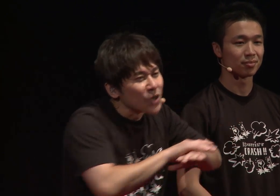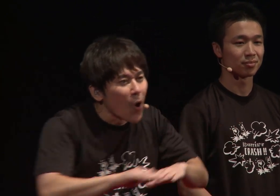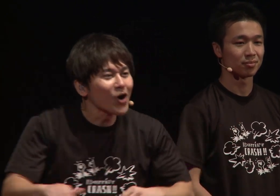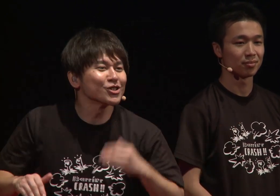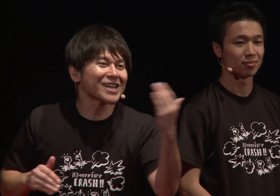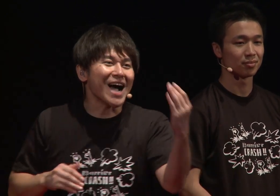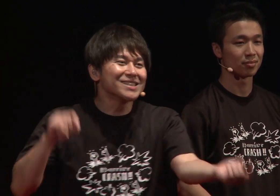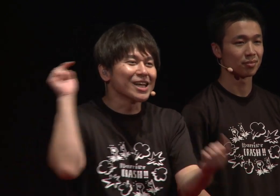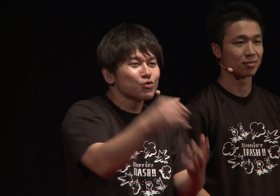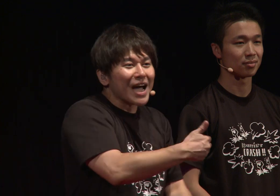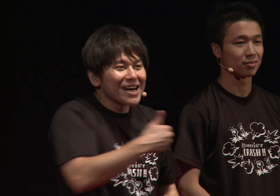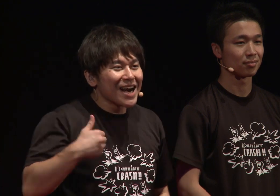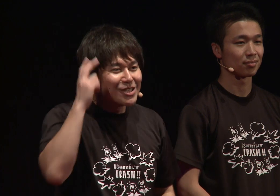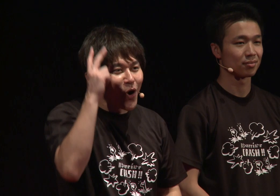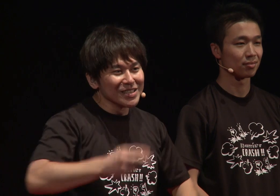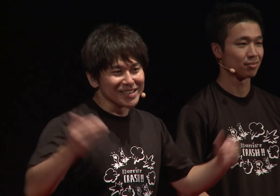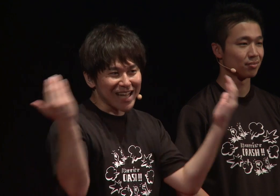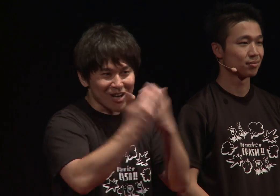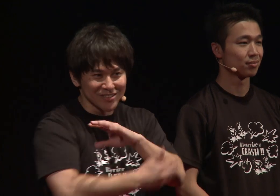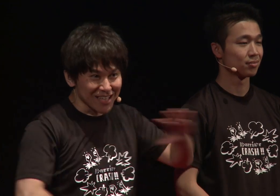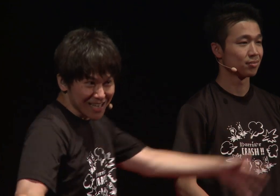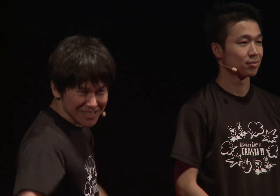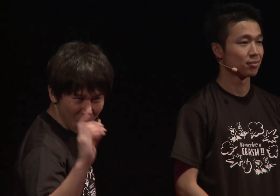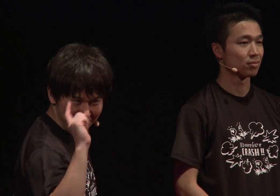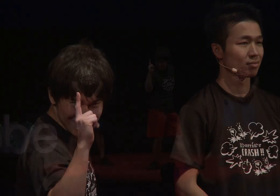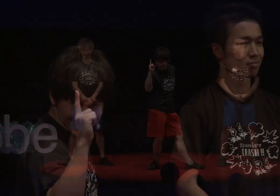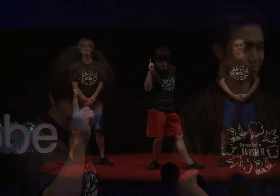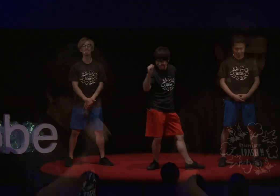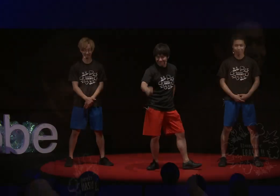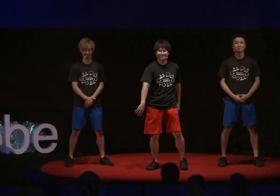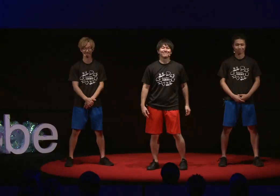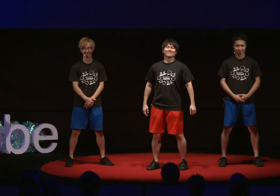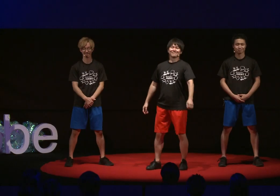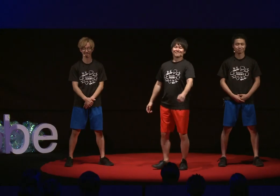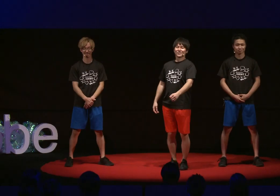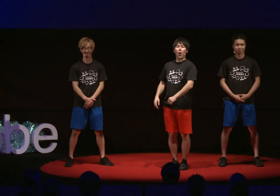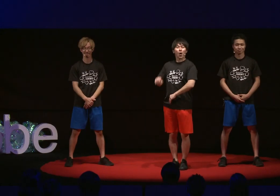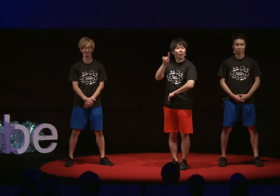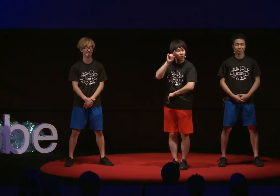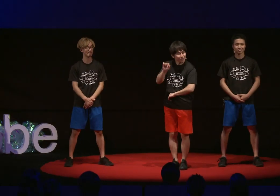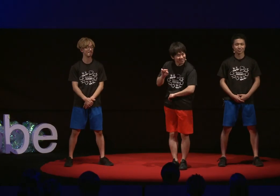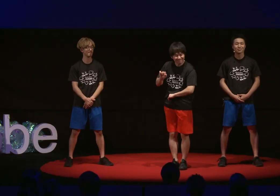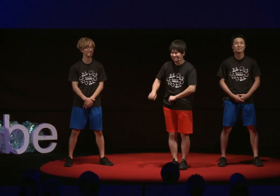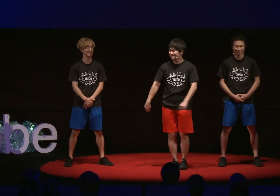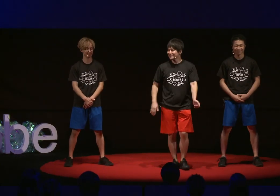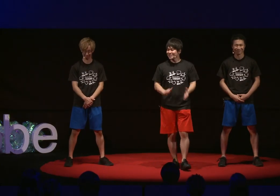to express your feelings more clearly to others? I think so.